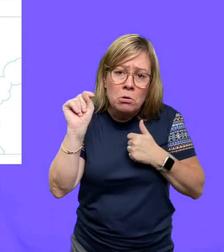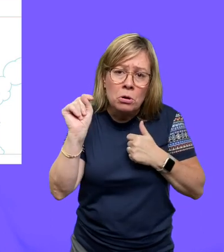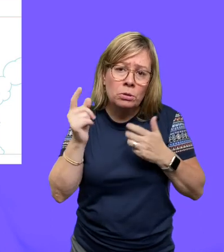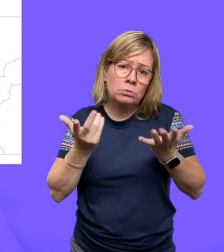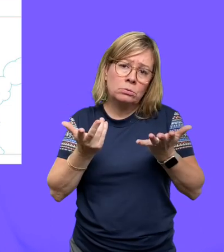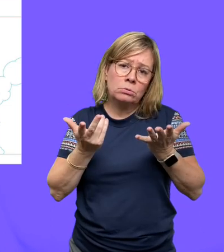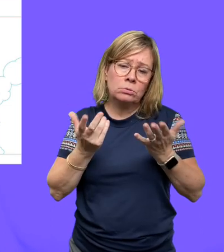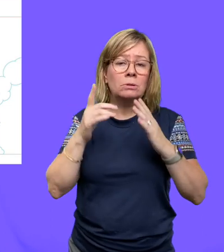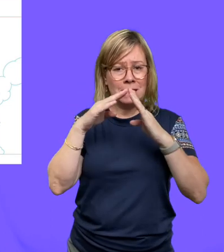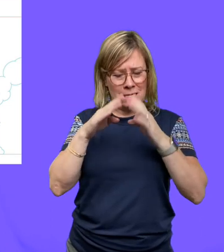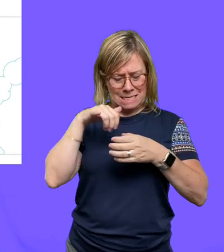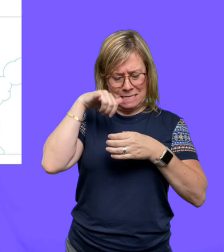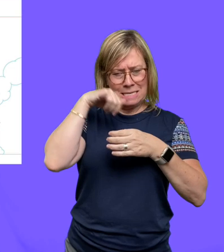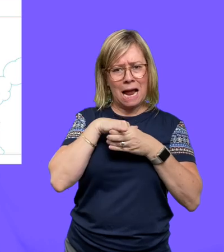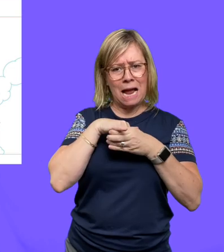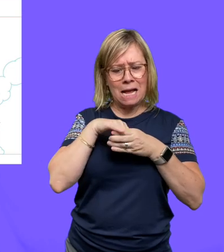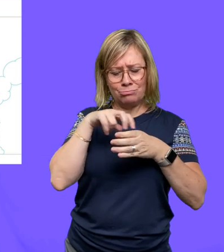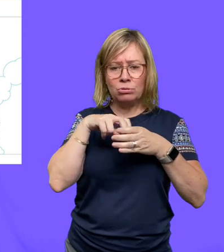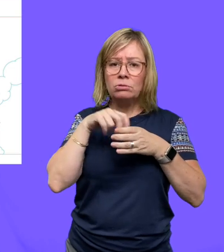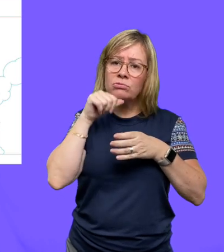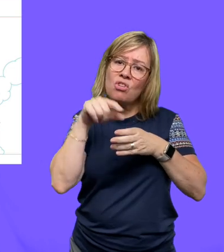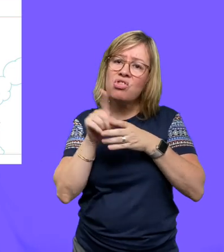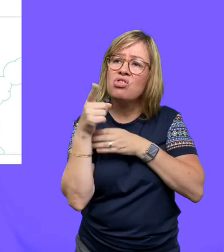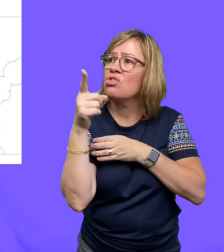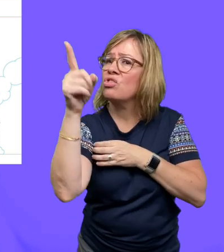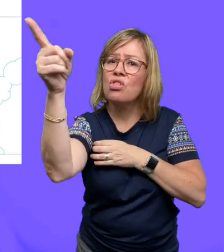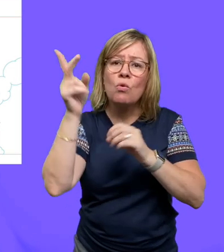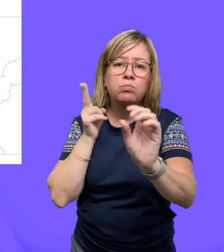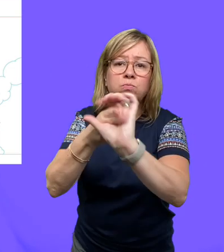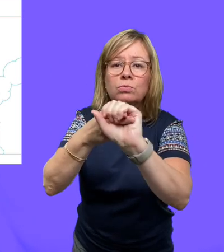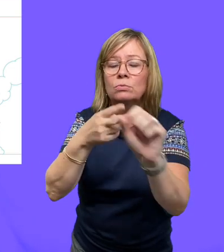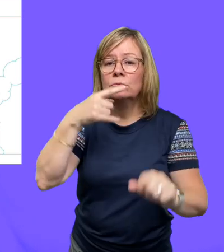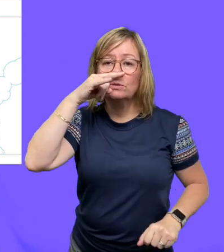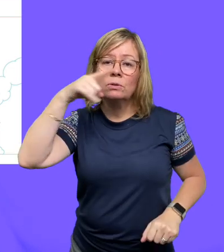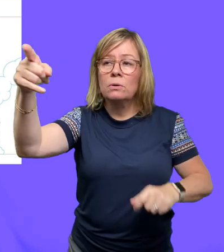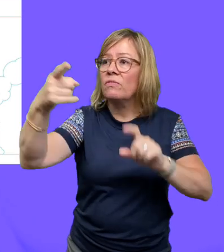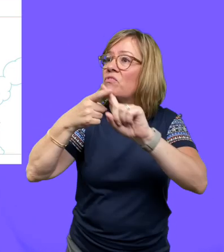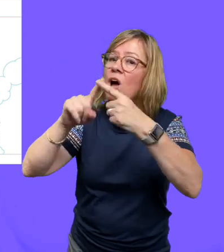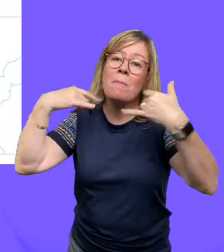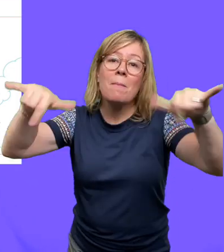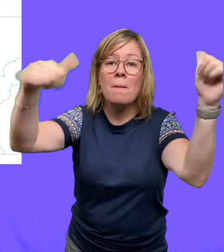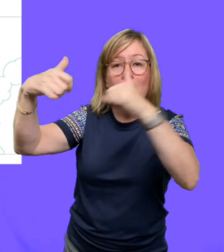an apartment, that means to stay there, to not go out or play with friends, or be in